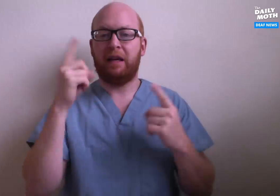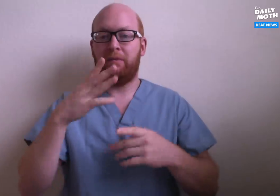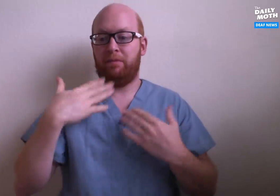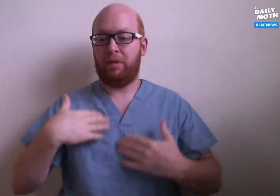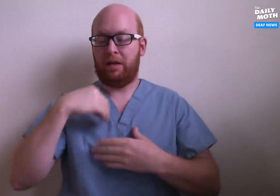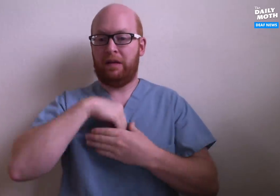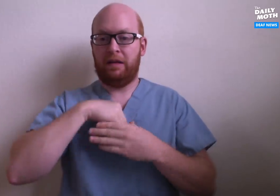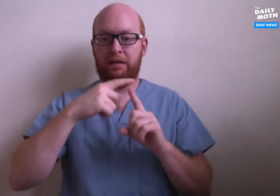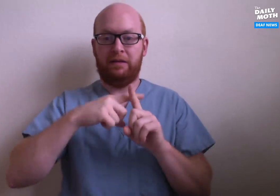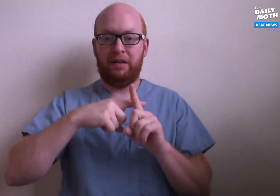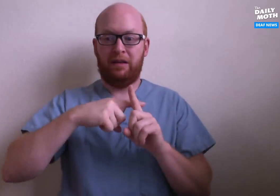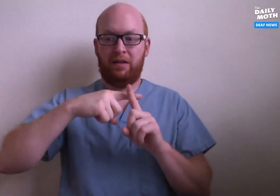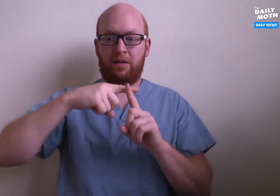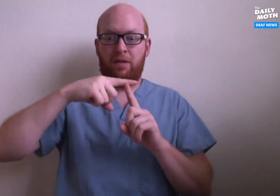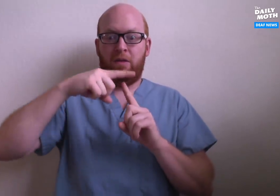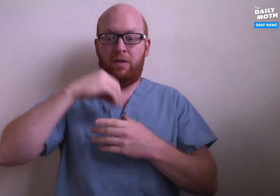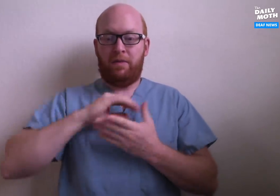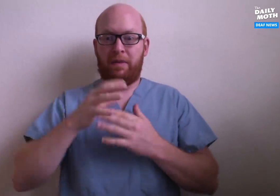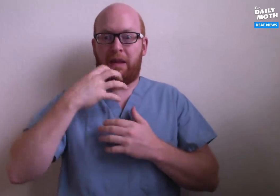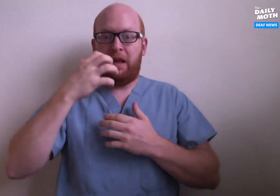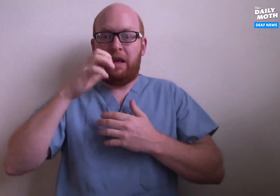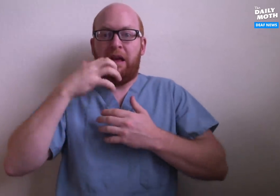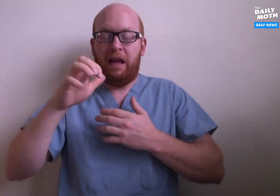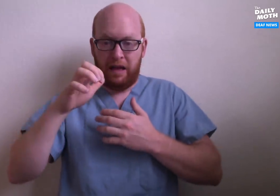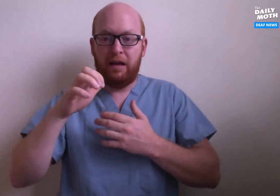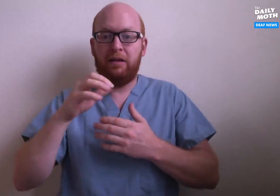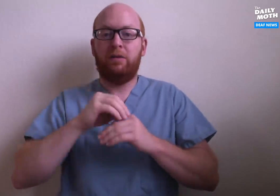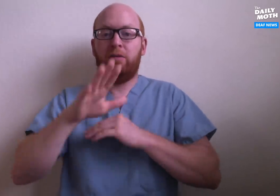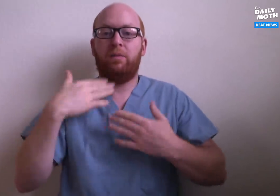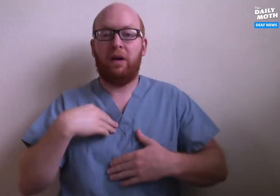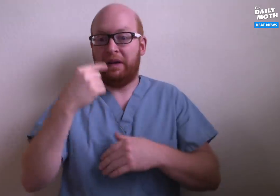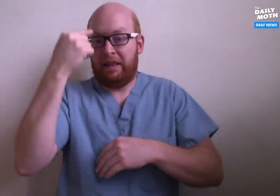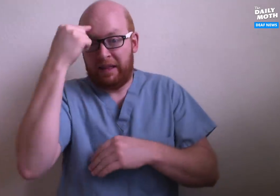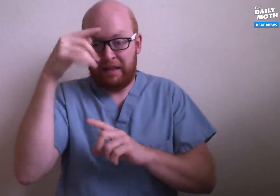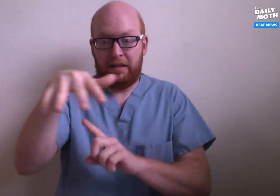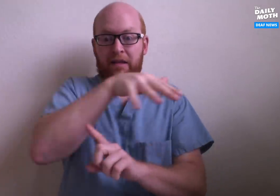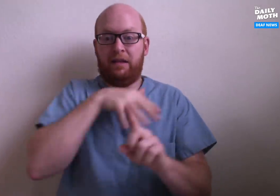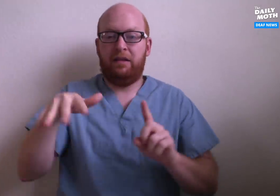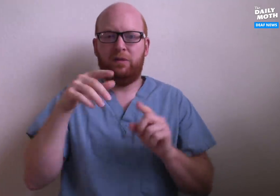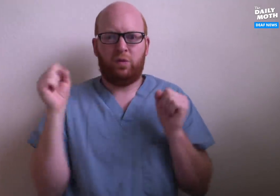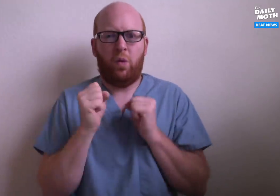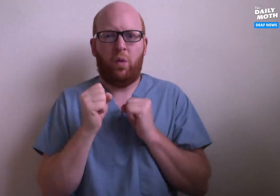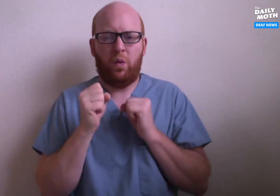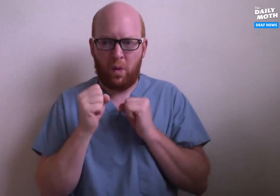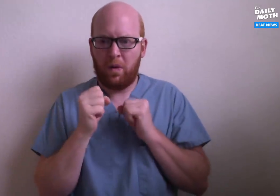It is because as your body temperature rises, it will trick your body into thinking the environment is